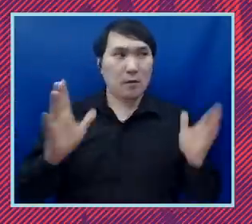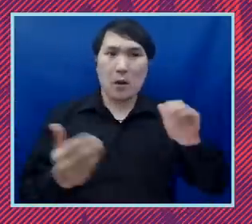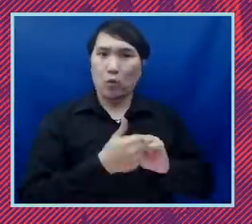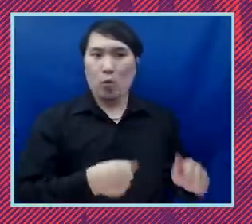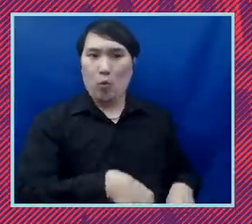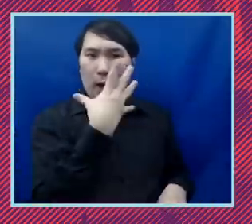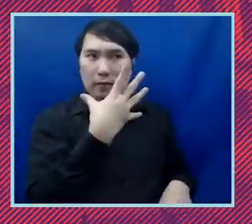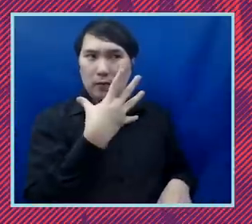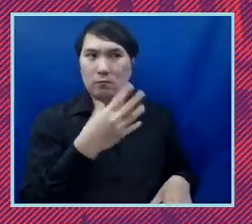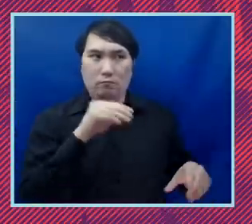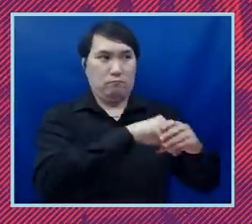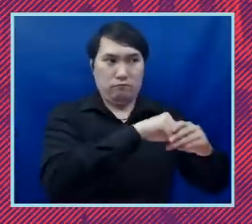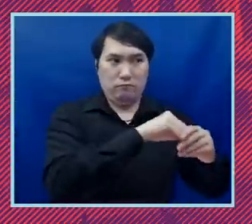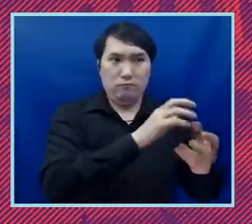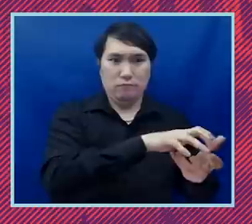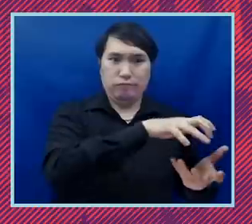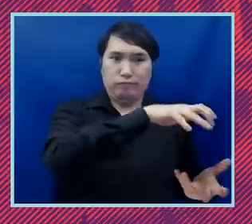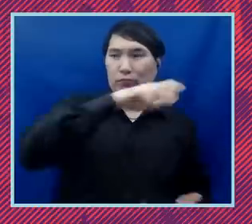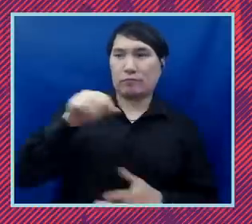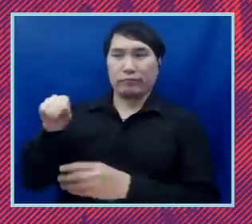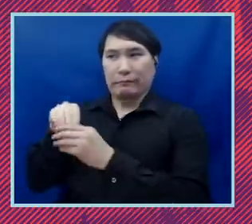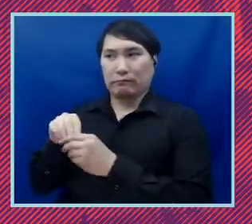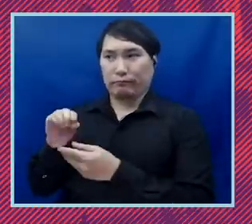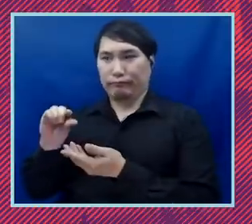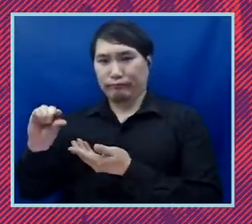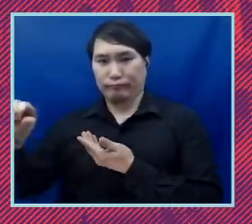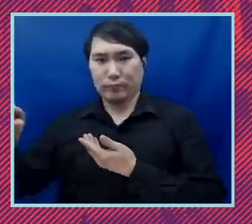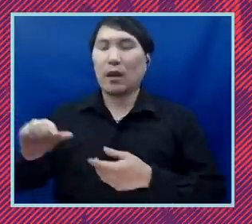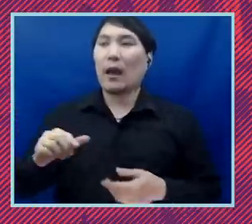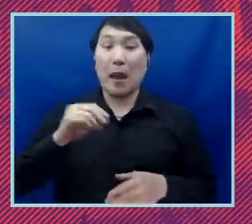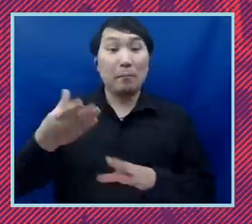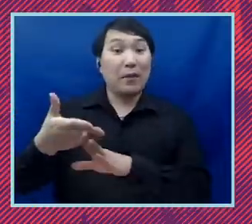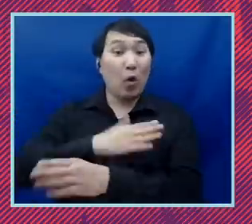um and so i think you know we see even in present day just before covid white families